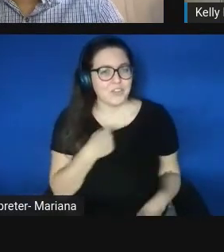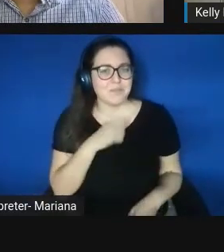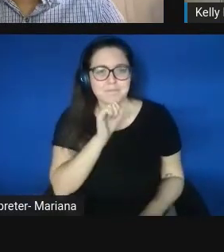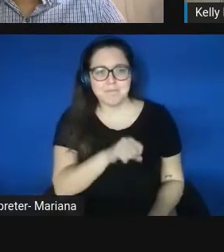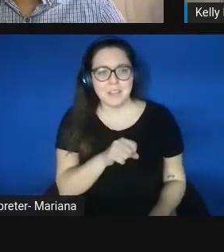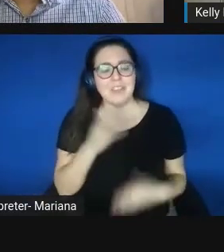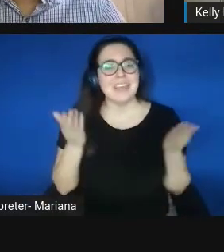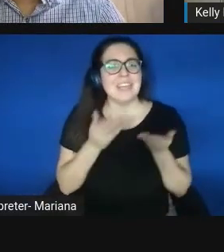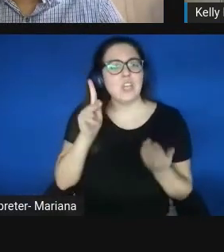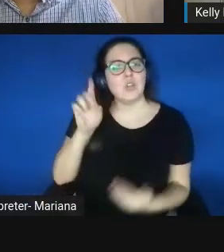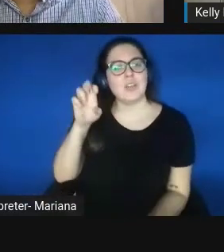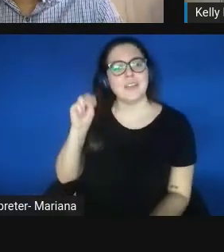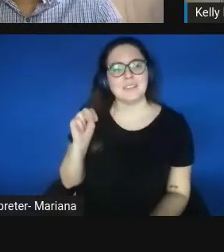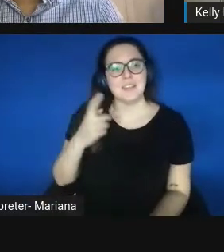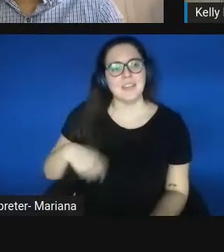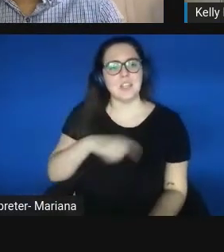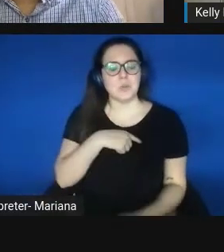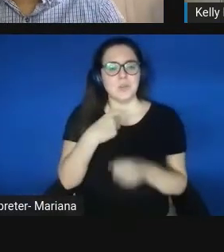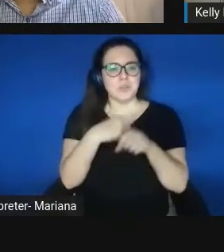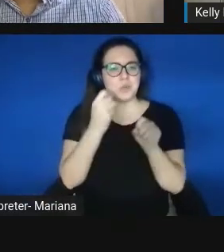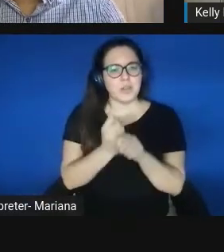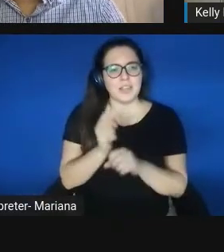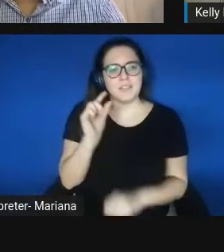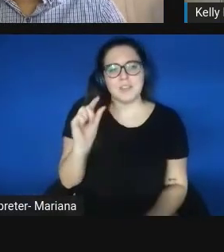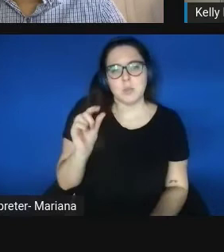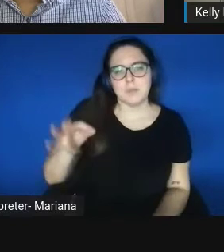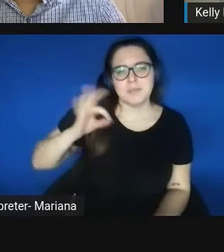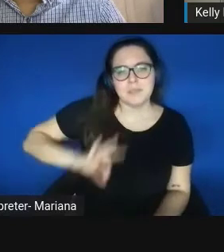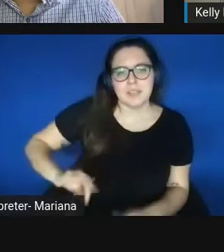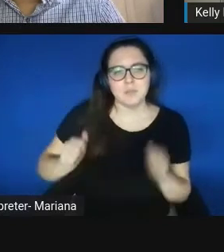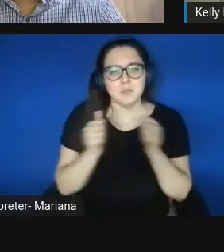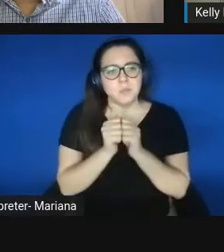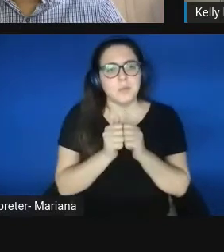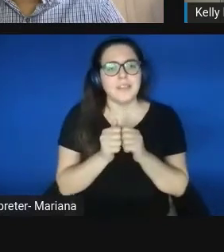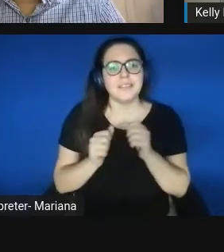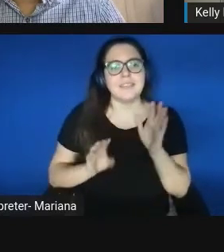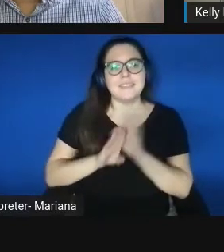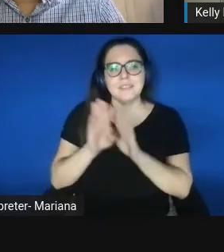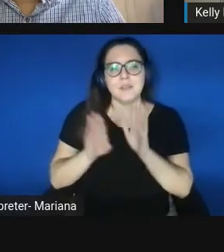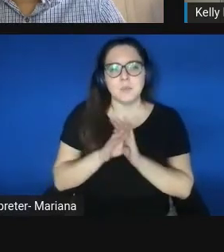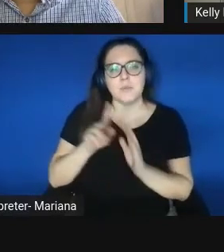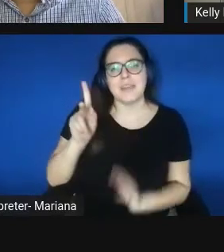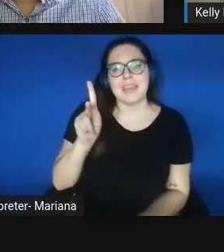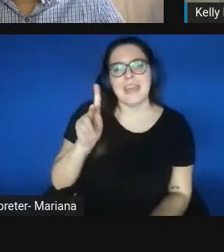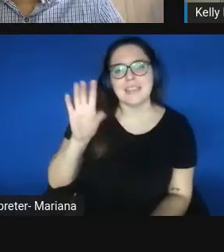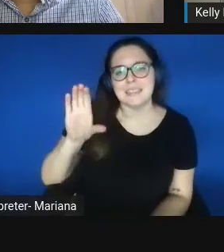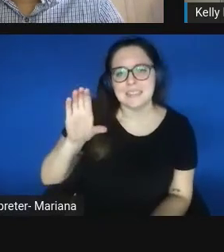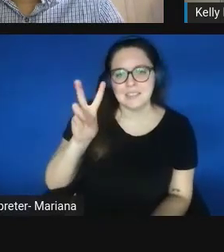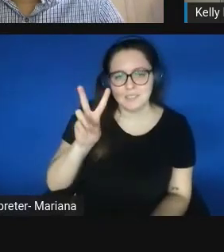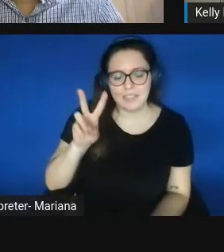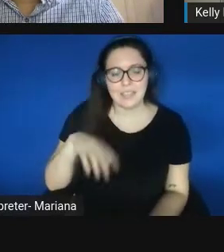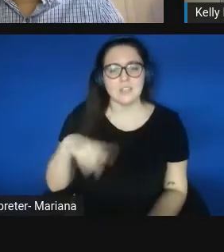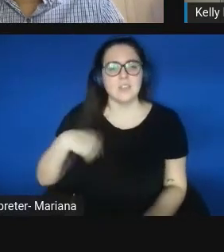we have created a bit of an advantage with the development of KCV. So we are partnered with KSTC,